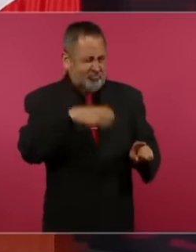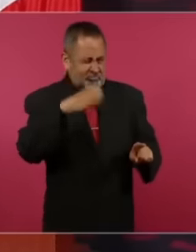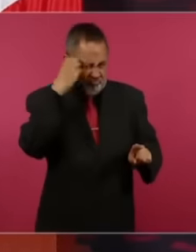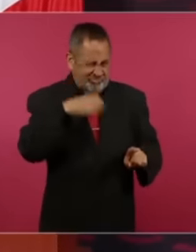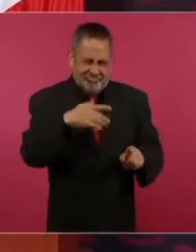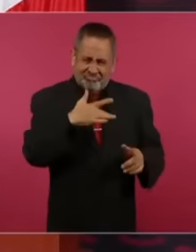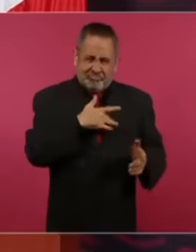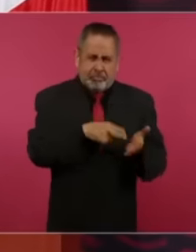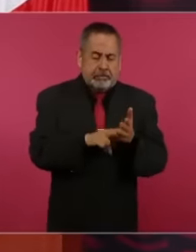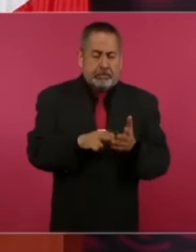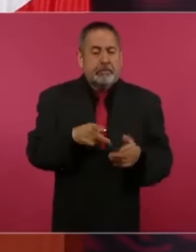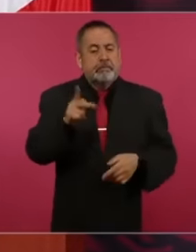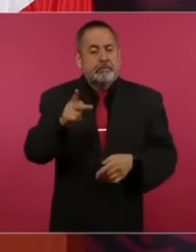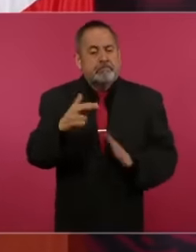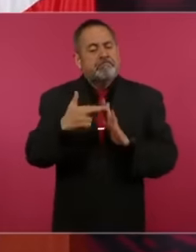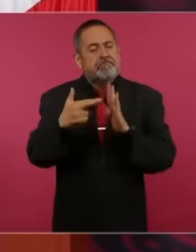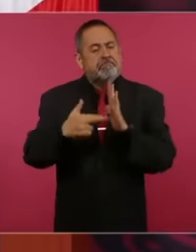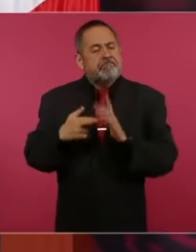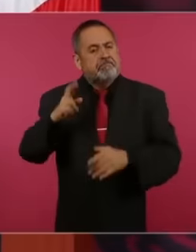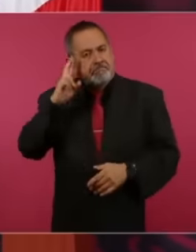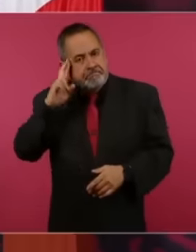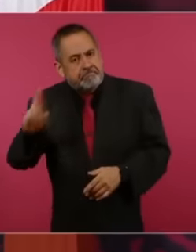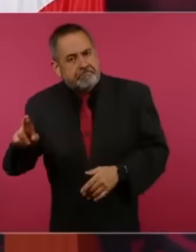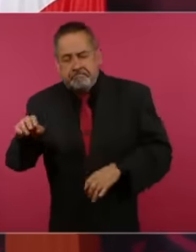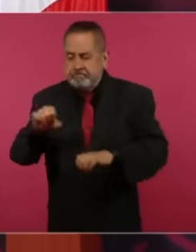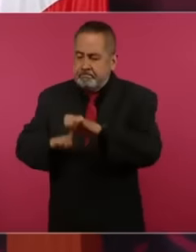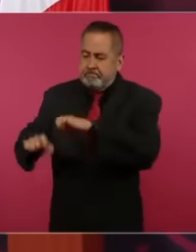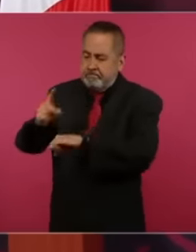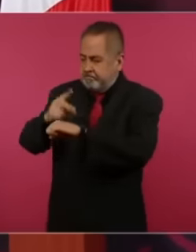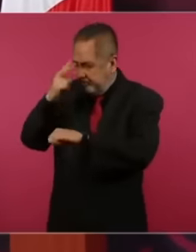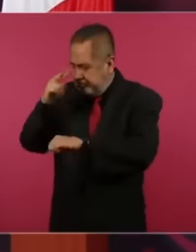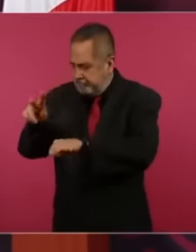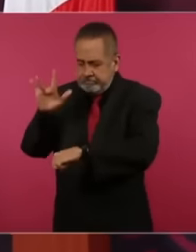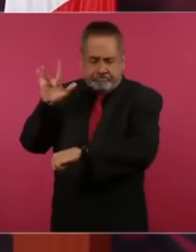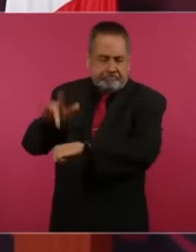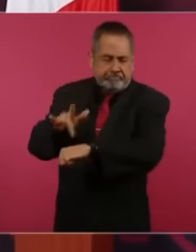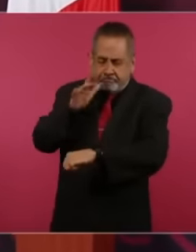to invade our embassy, nor did